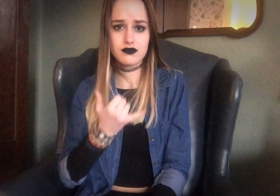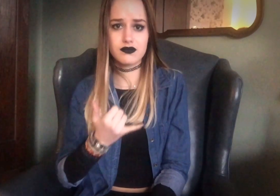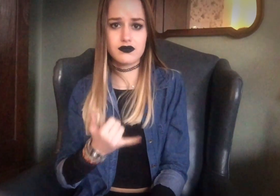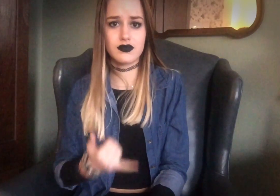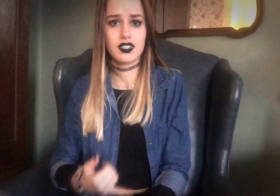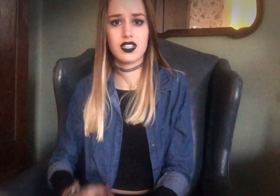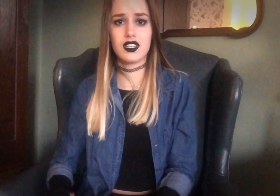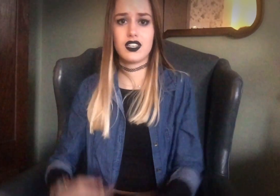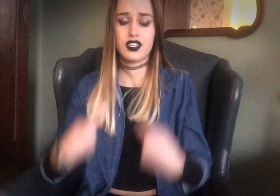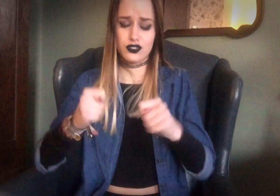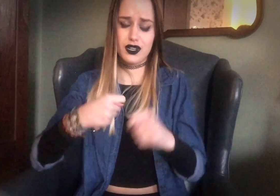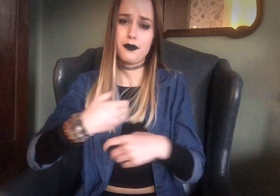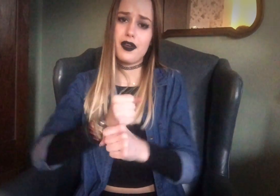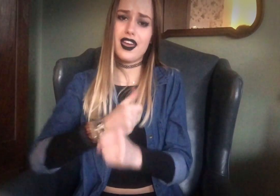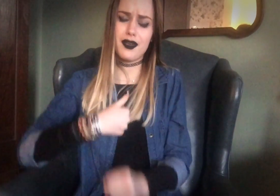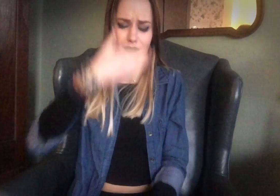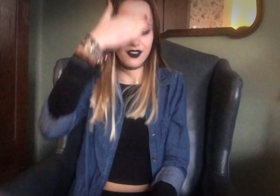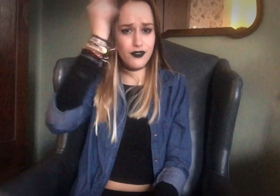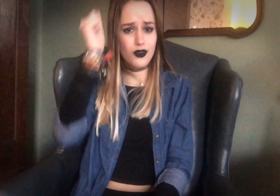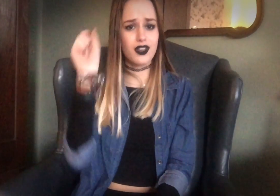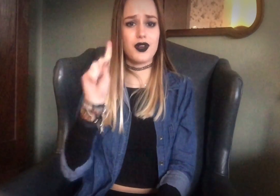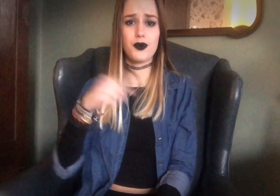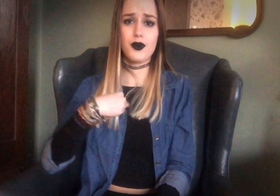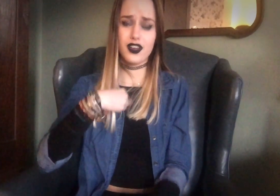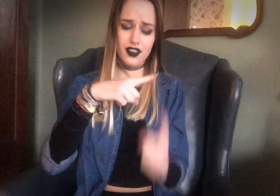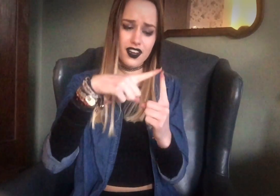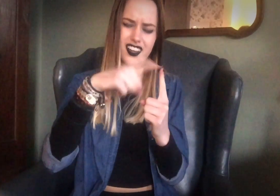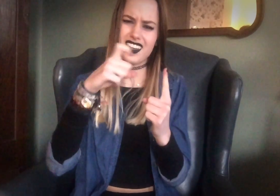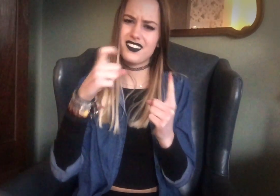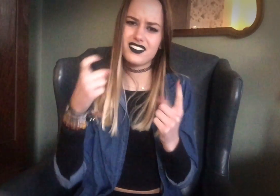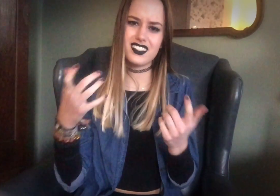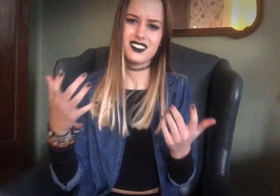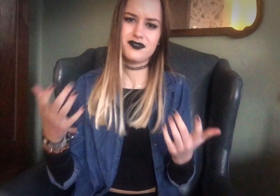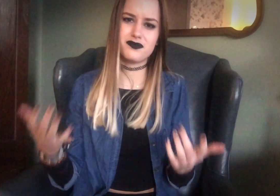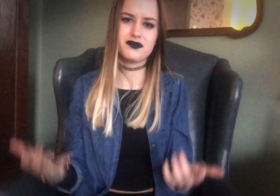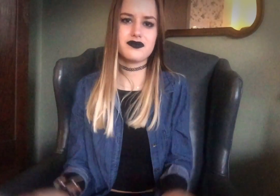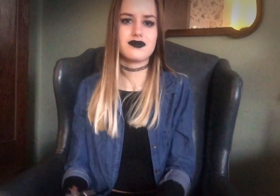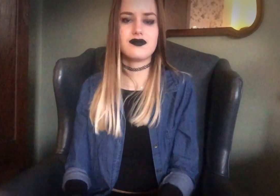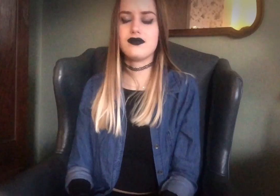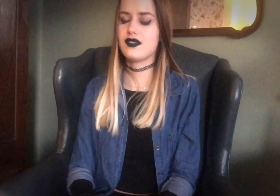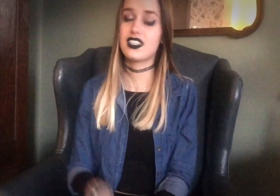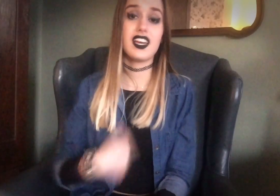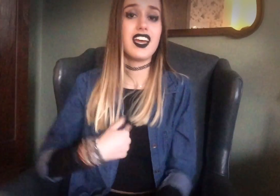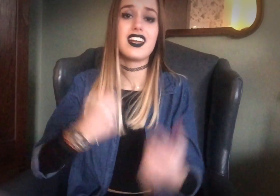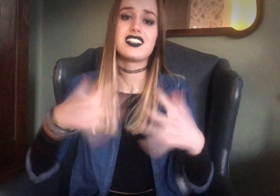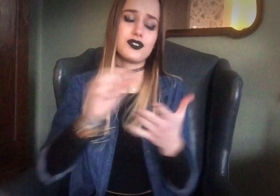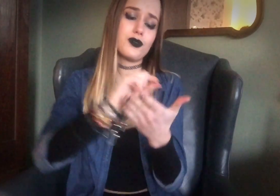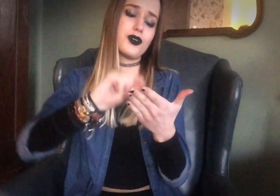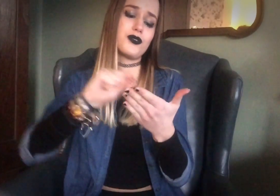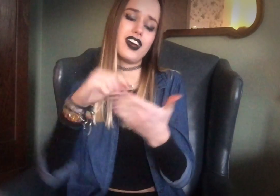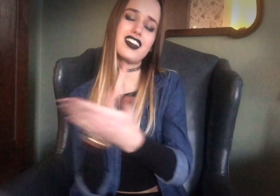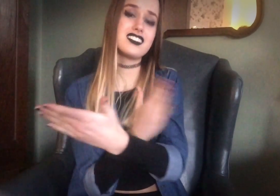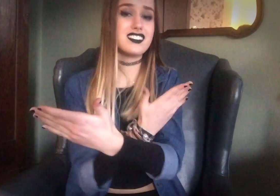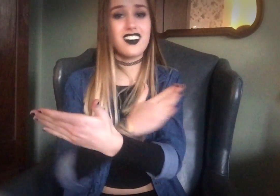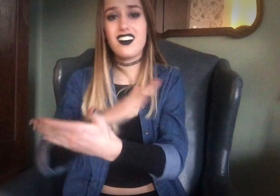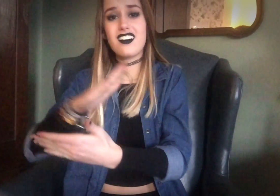And tried to make me forget where I came from And I didn't wanna write a song